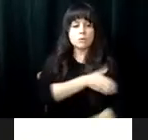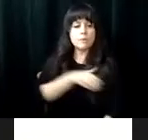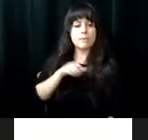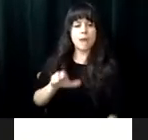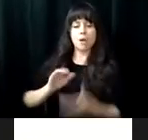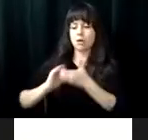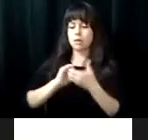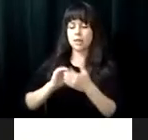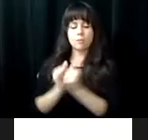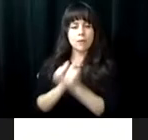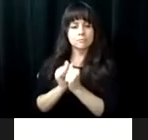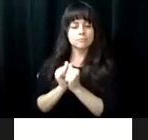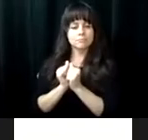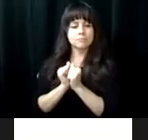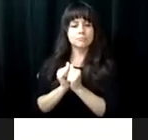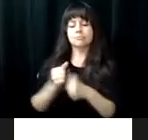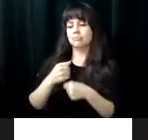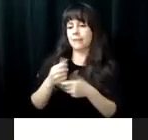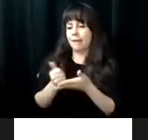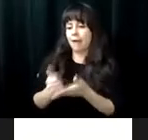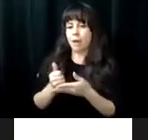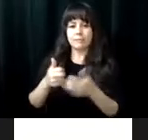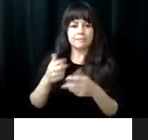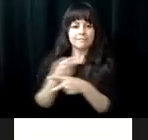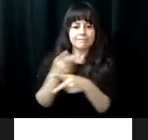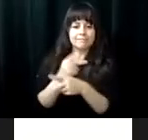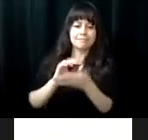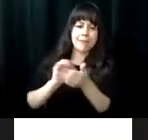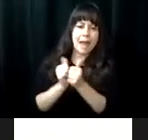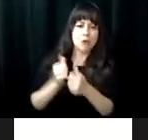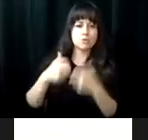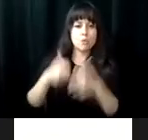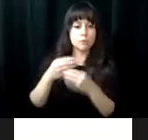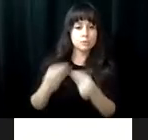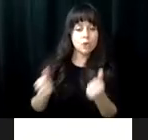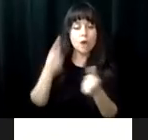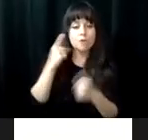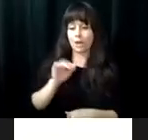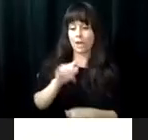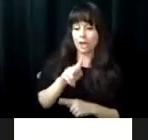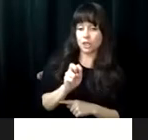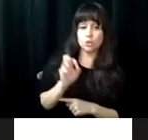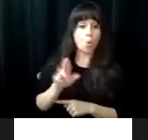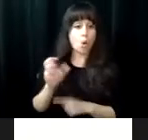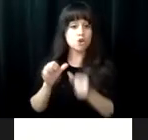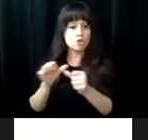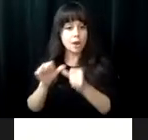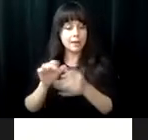independent and caring for their health. For current VRCBVI students I hope to empower them by collaborating on